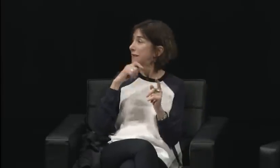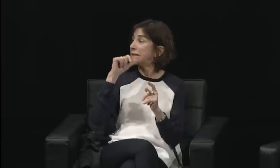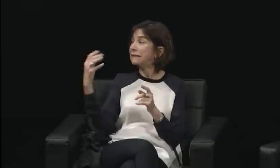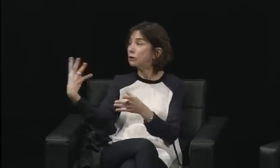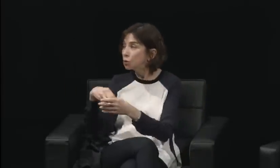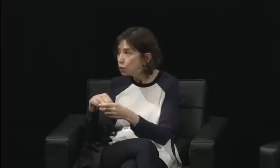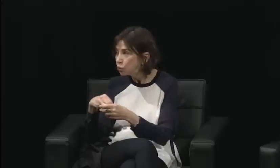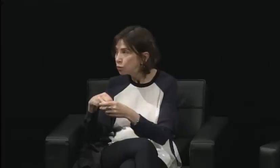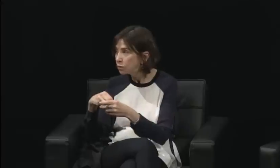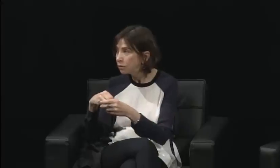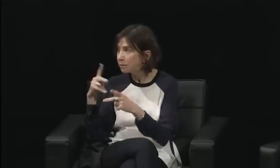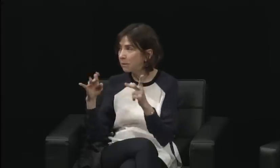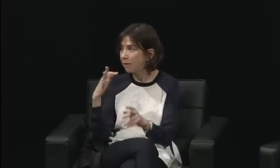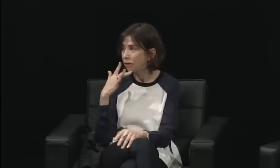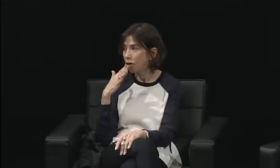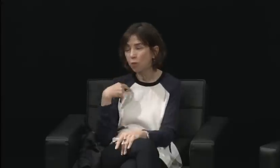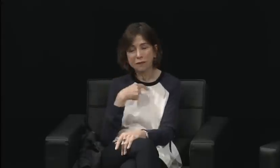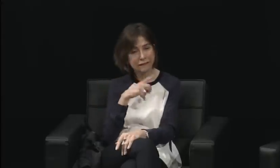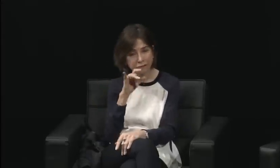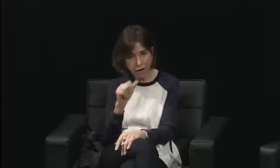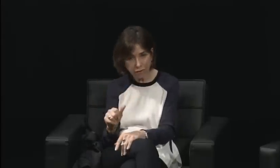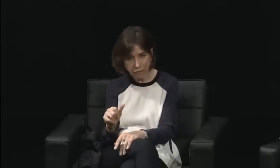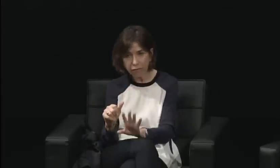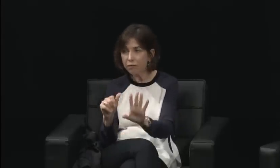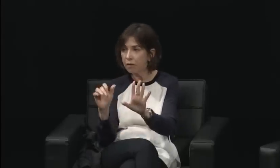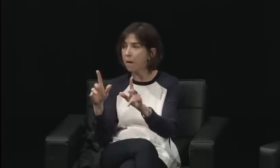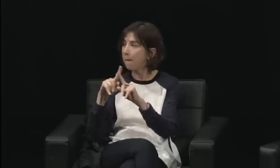Absolutely, I say yes.